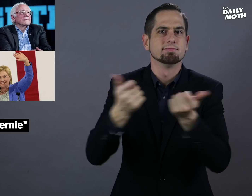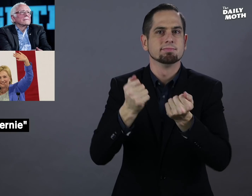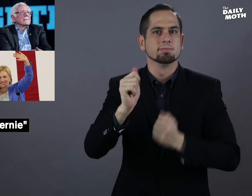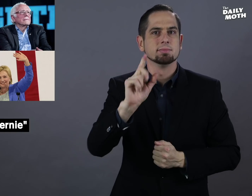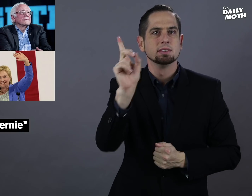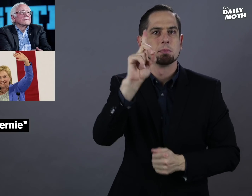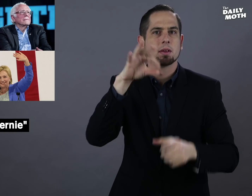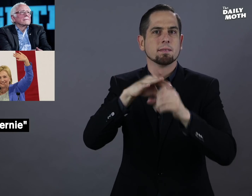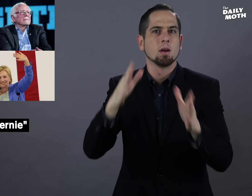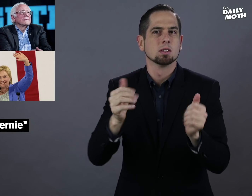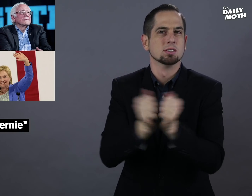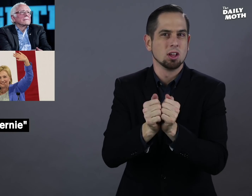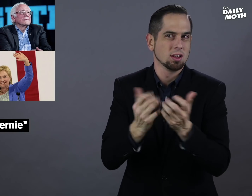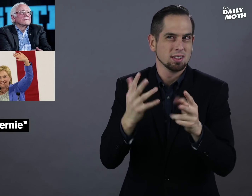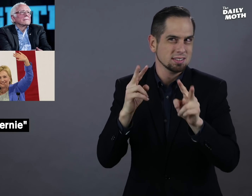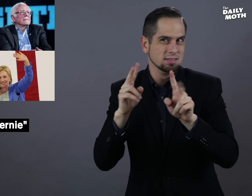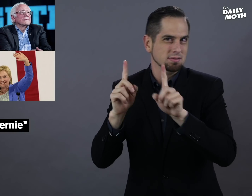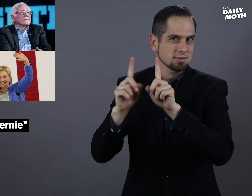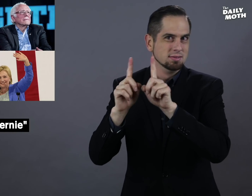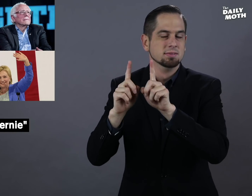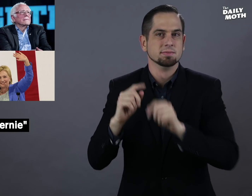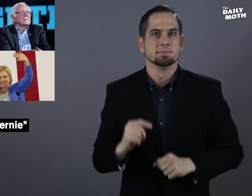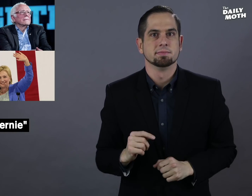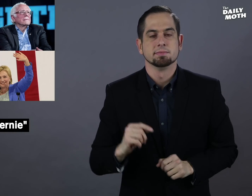a unified appearance to bring Democratic voters together.